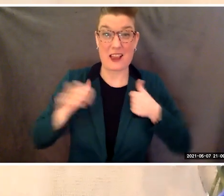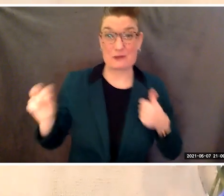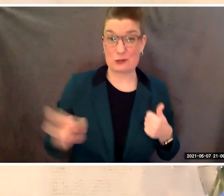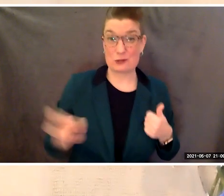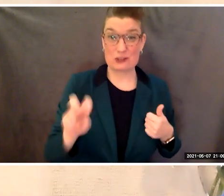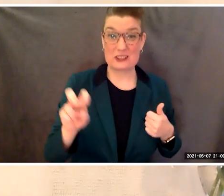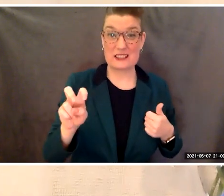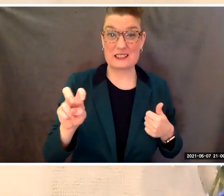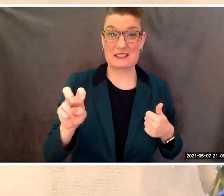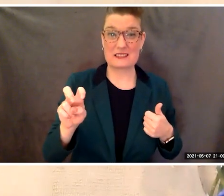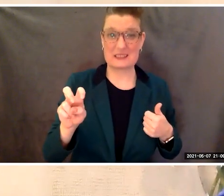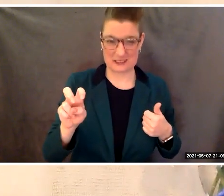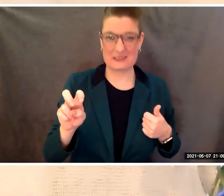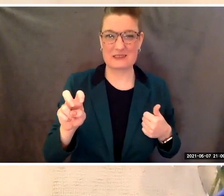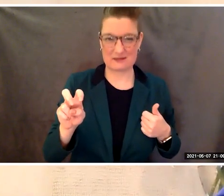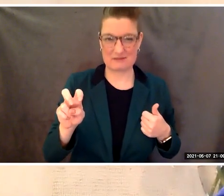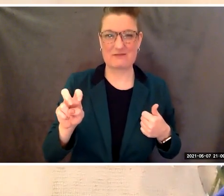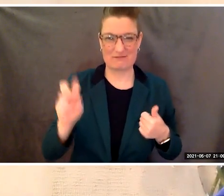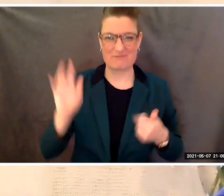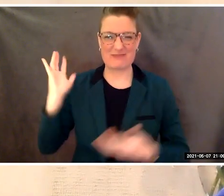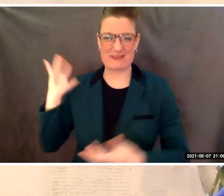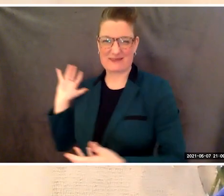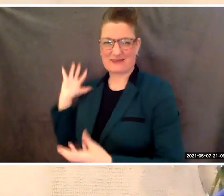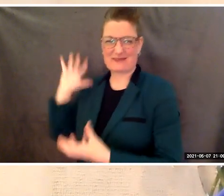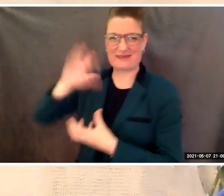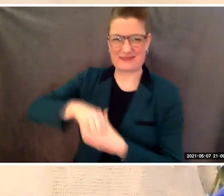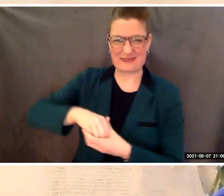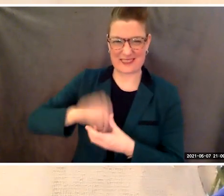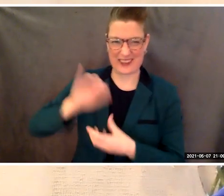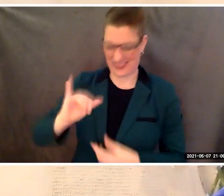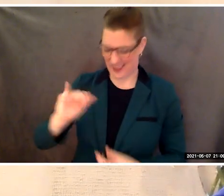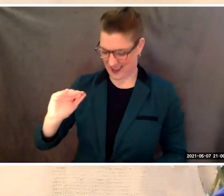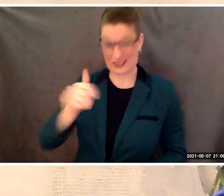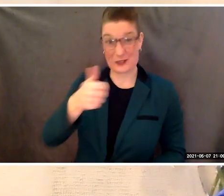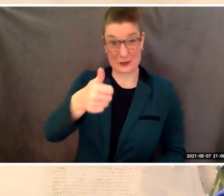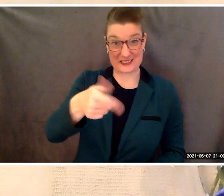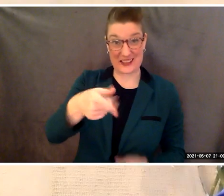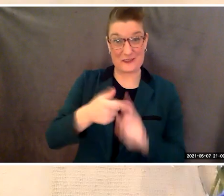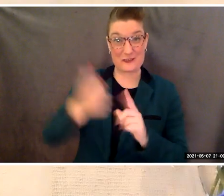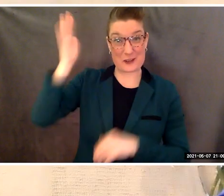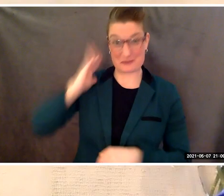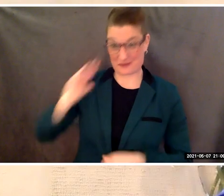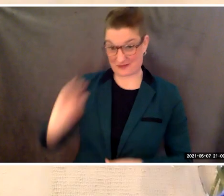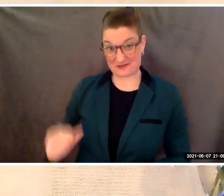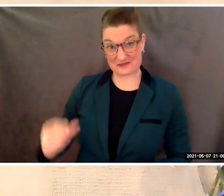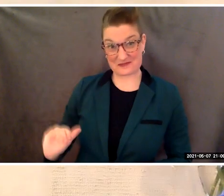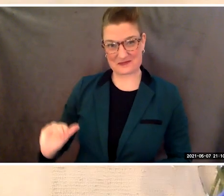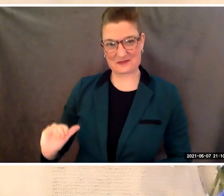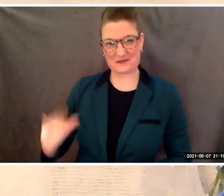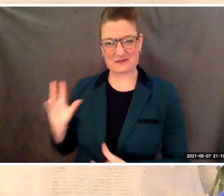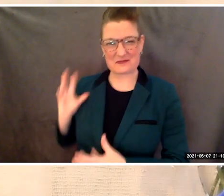is to channel the wisdom of that little you who dare to dream so big,